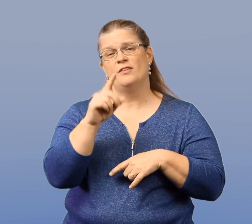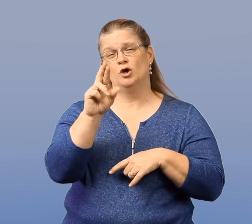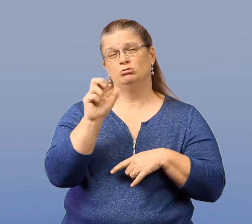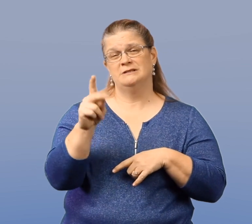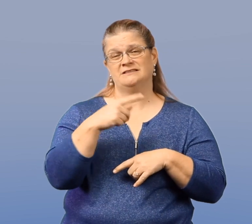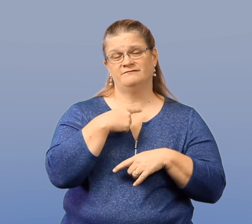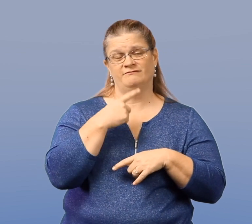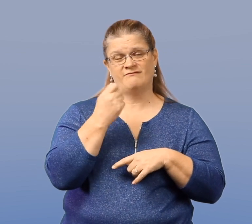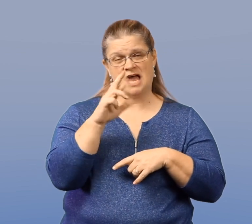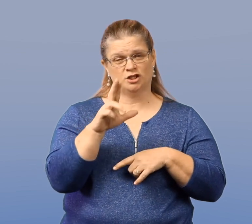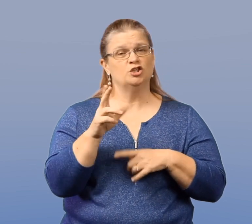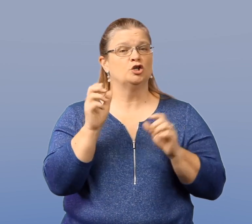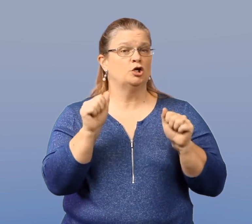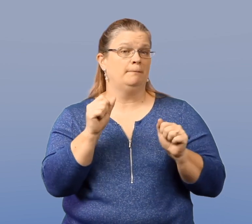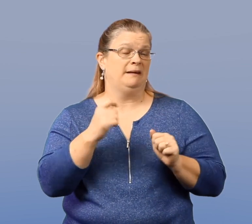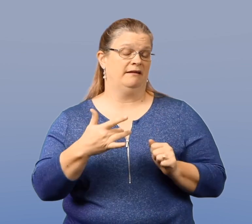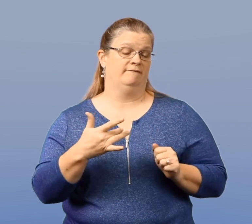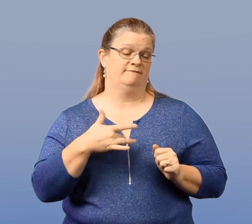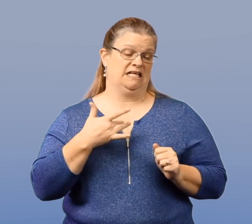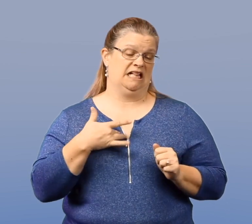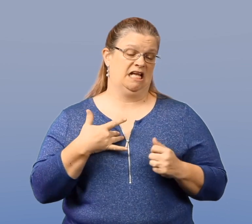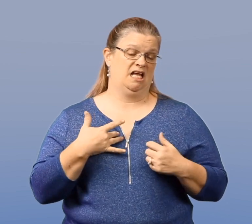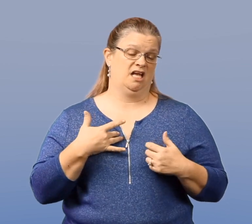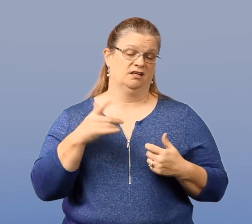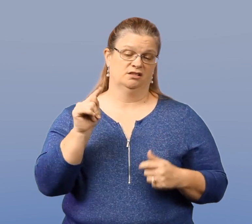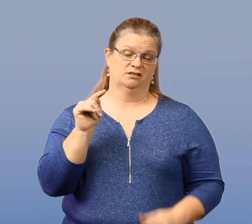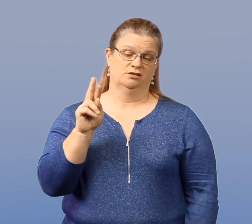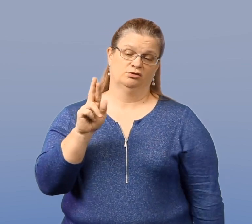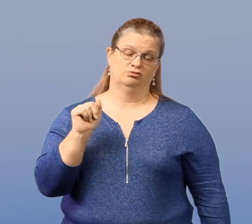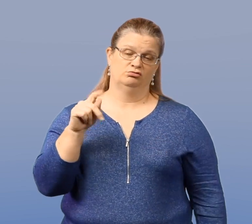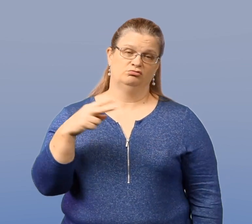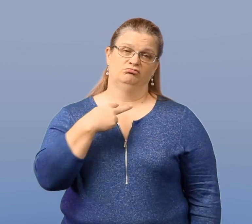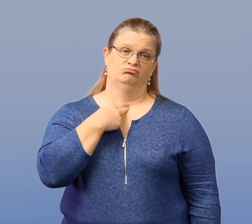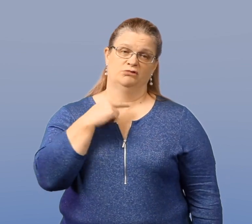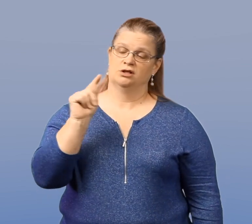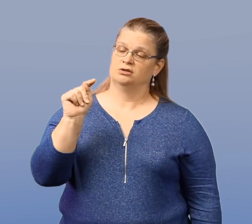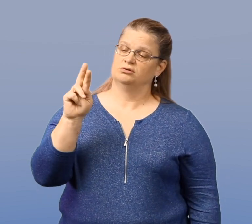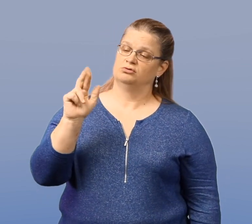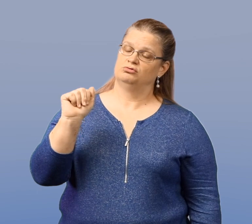Other risk factors can include that feeling of being trapped,